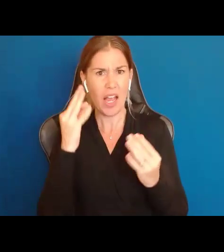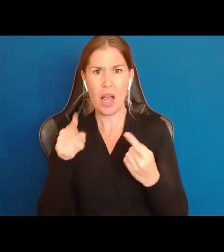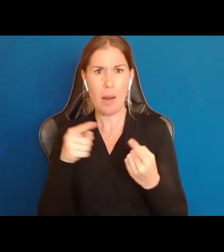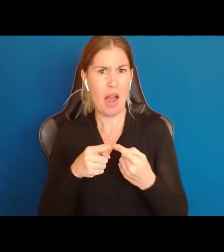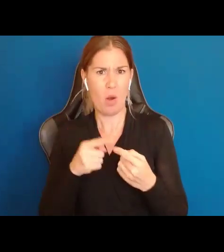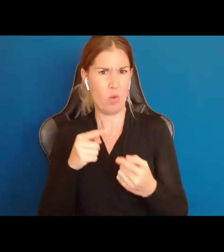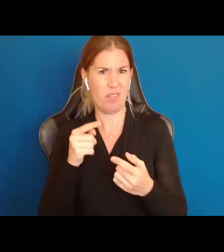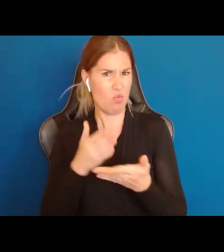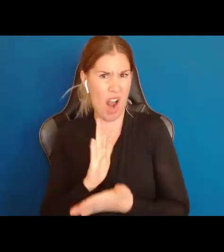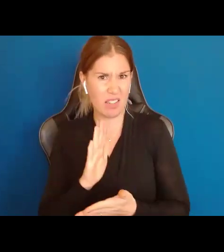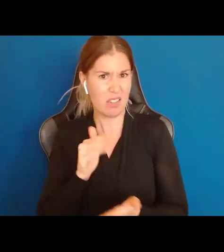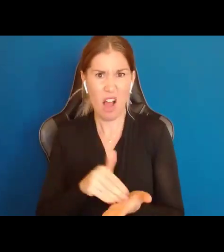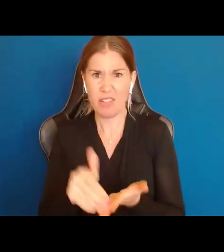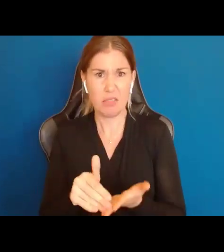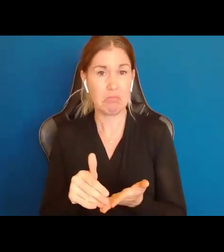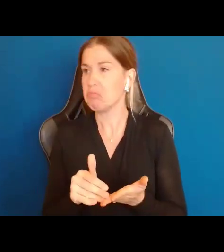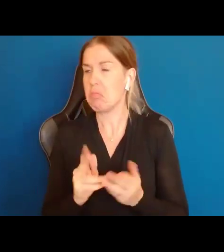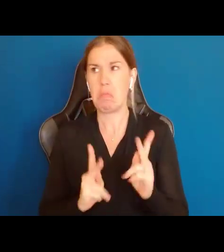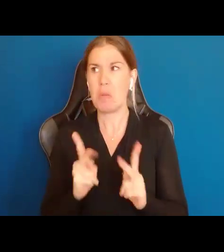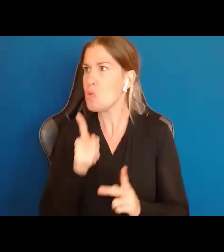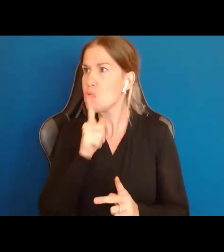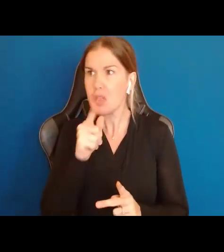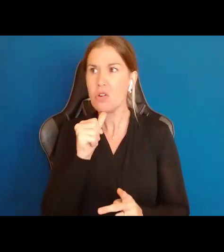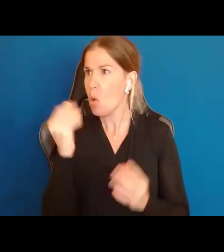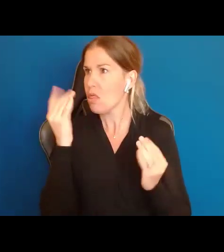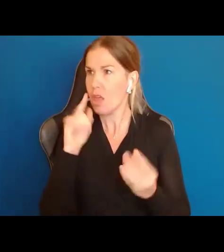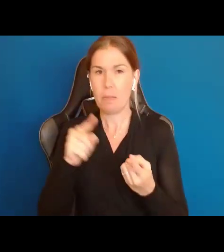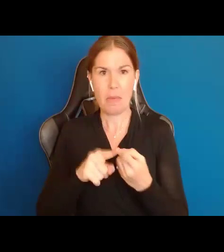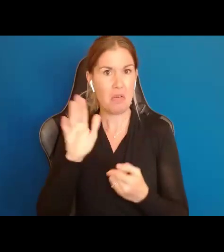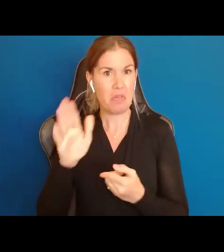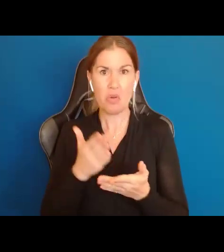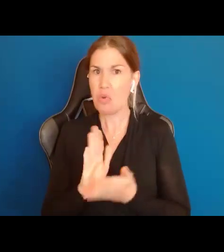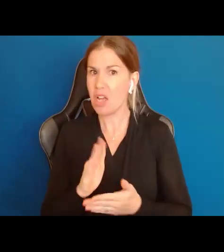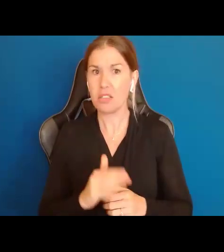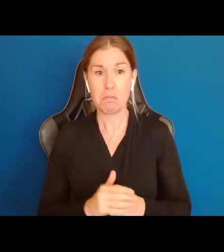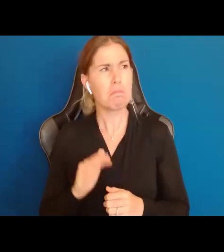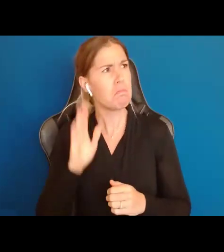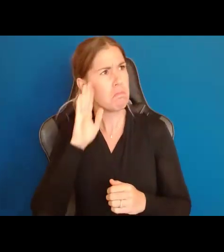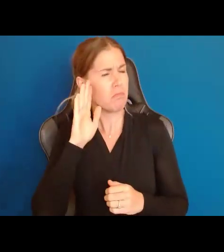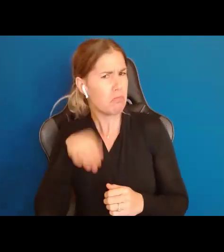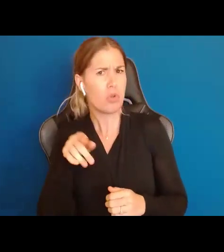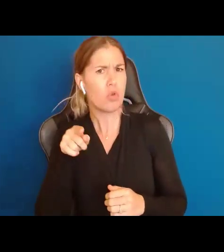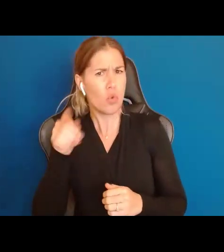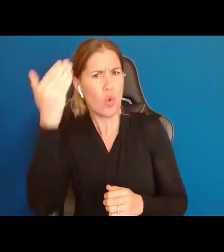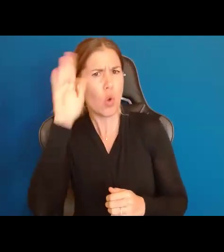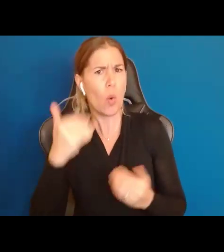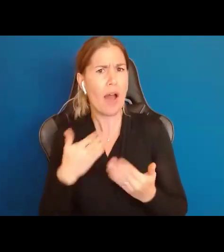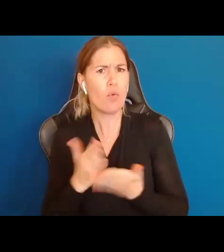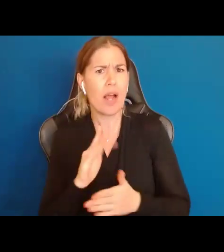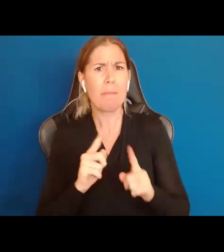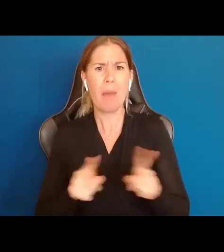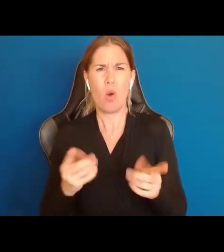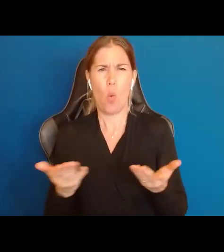People dont really think about their rights. I know you know you have rights. But I want you to really think about the ones that are important to you.